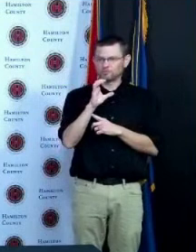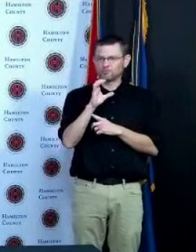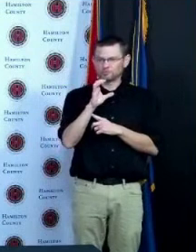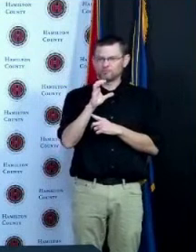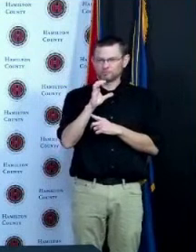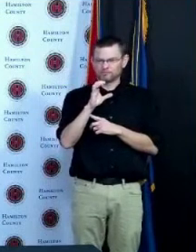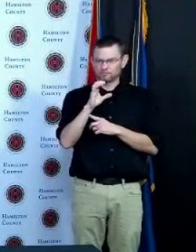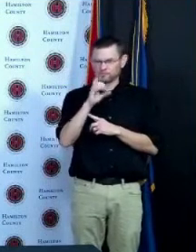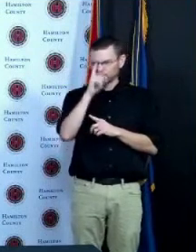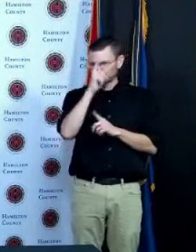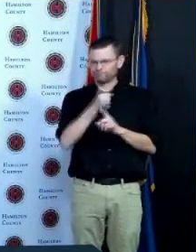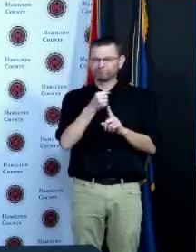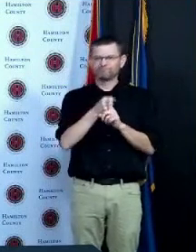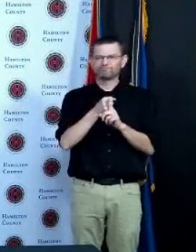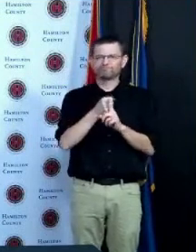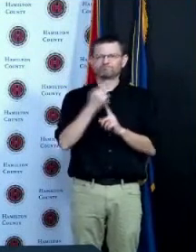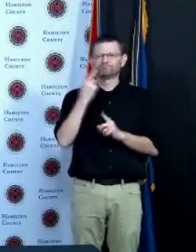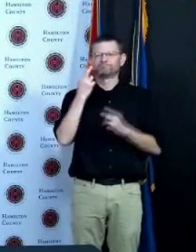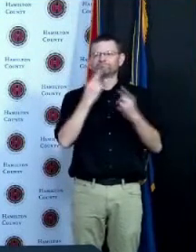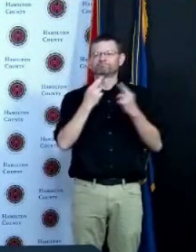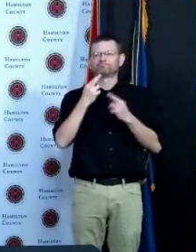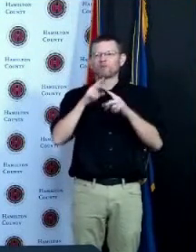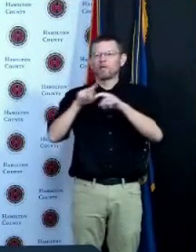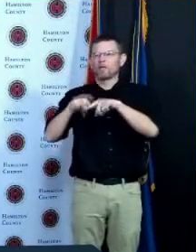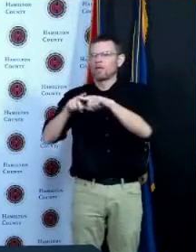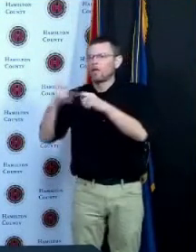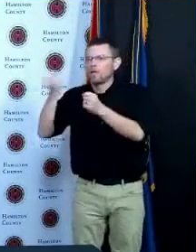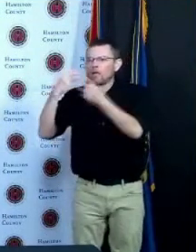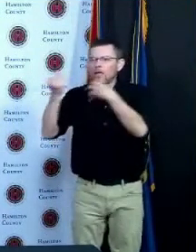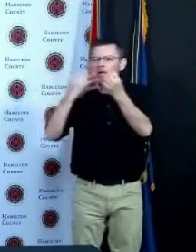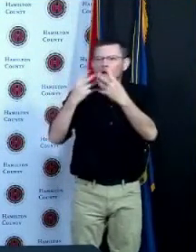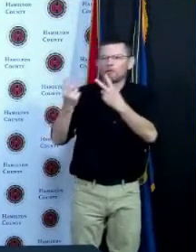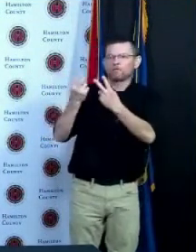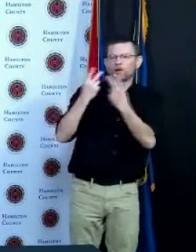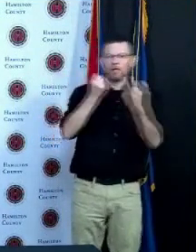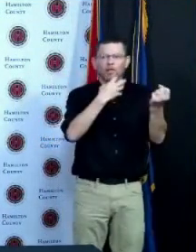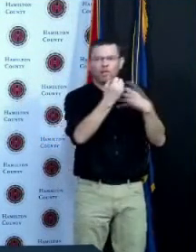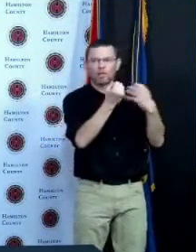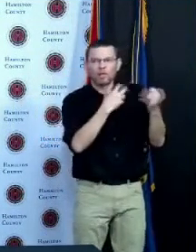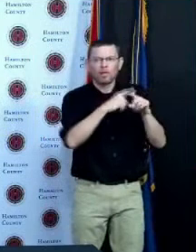guest I didn't rely upon Seg Dennison I didn't rely upon other experts what I did was call my